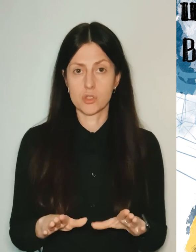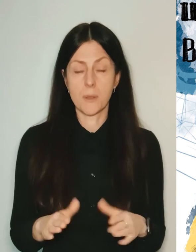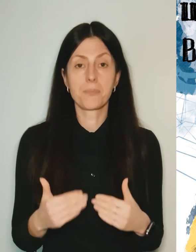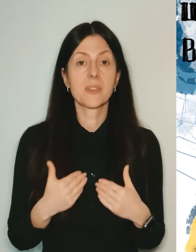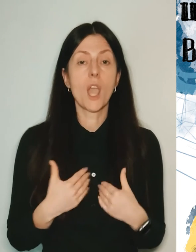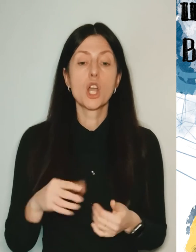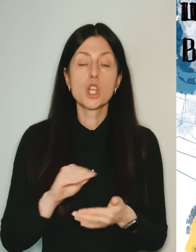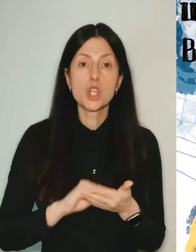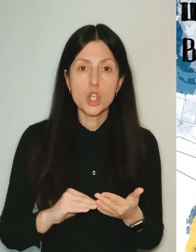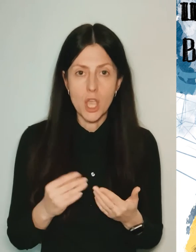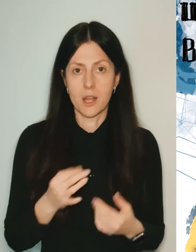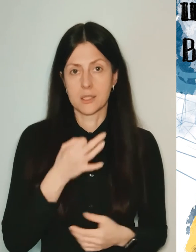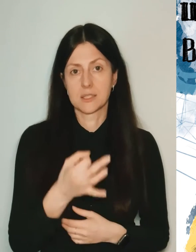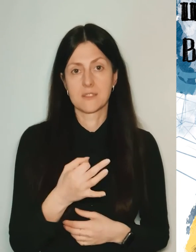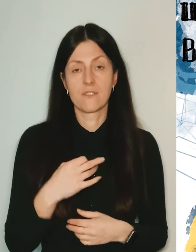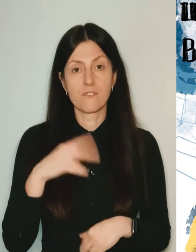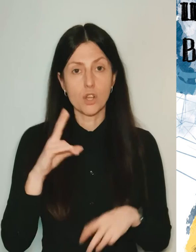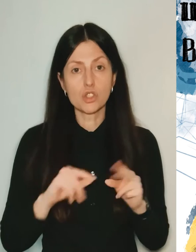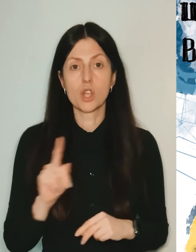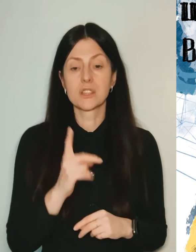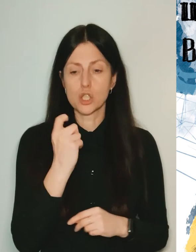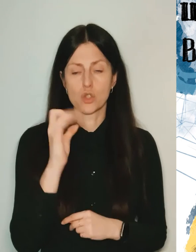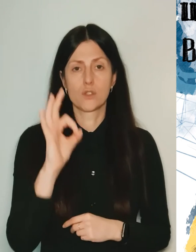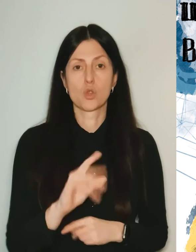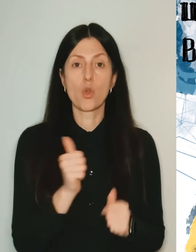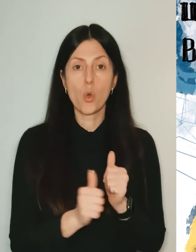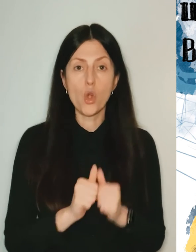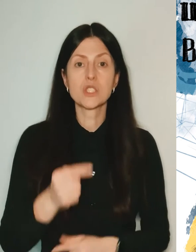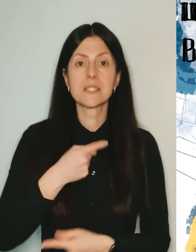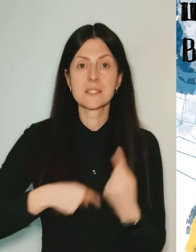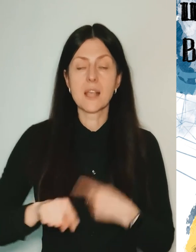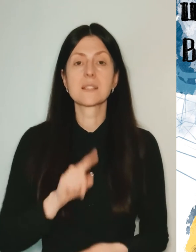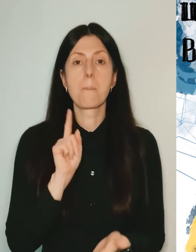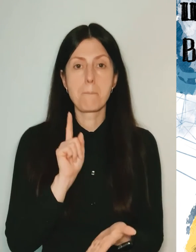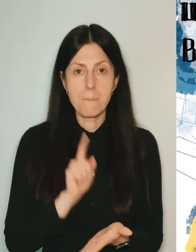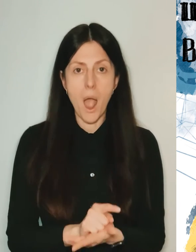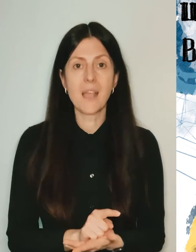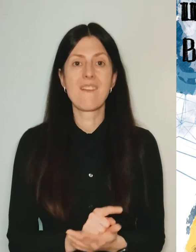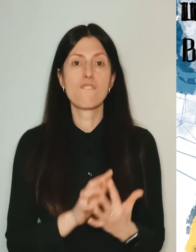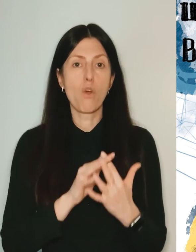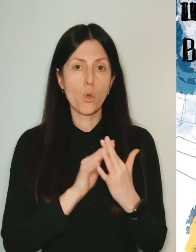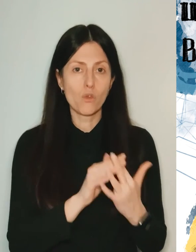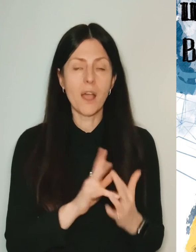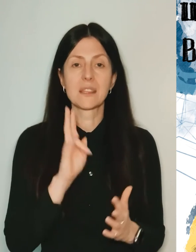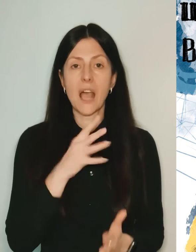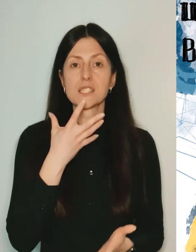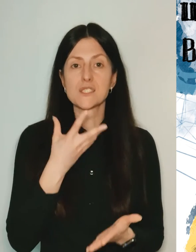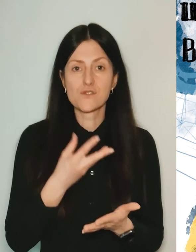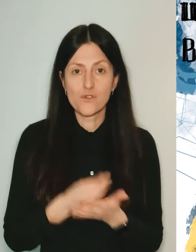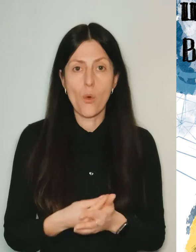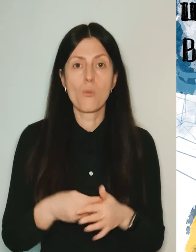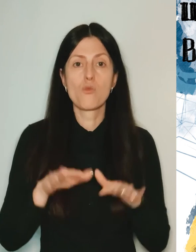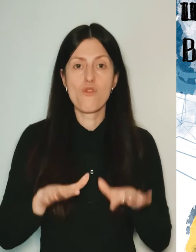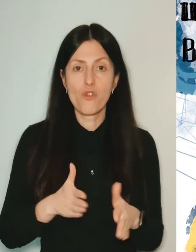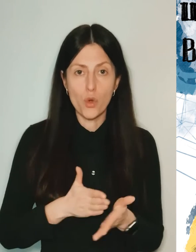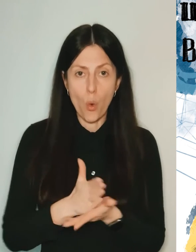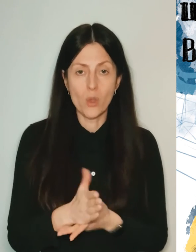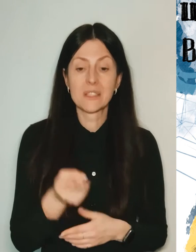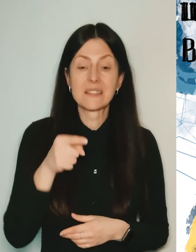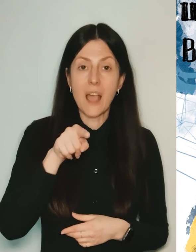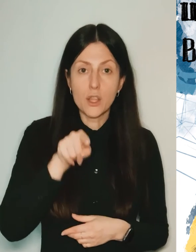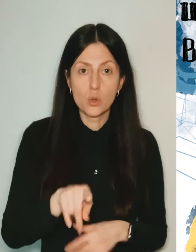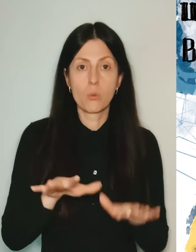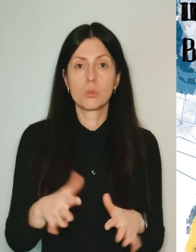Once again, I believe 100% that each of us must fight on our own front, on the front in which they are the strongest.